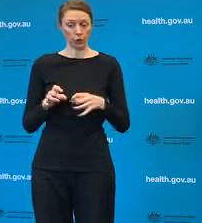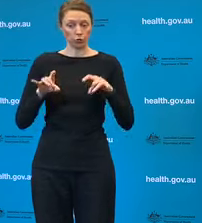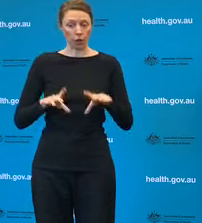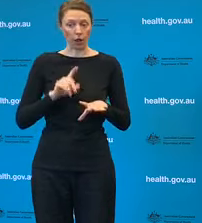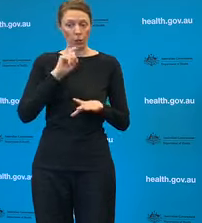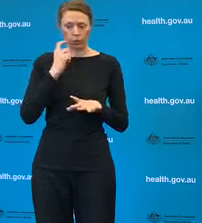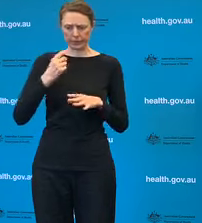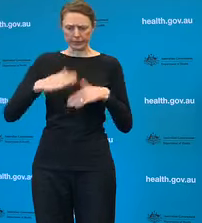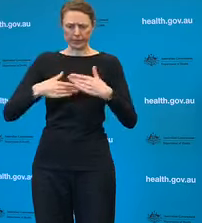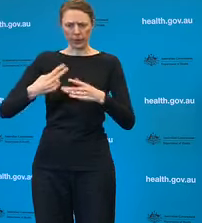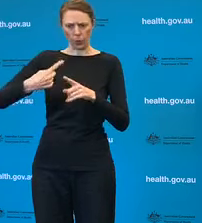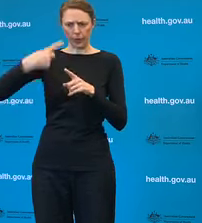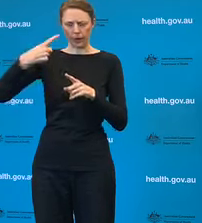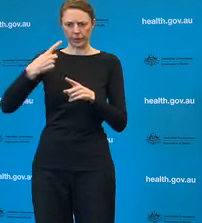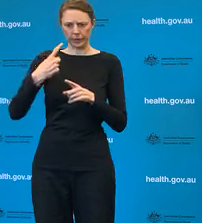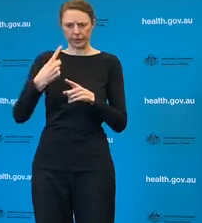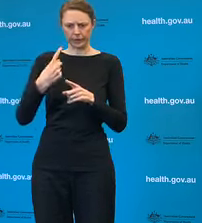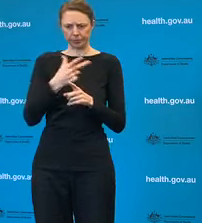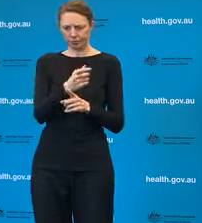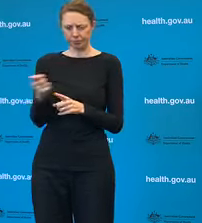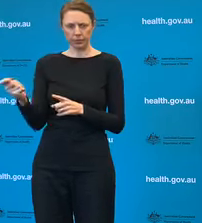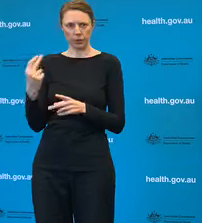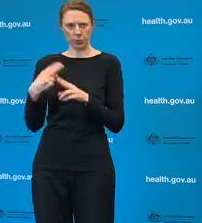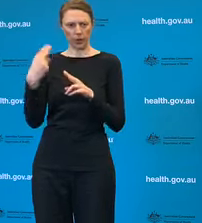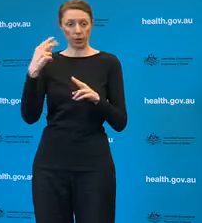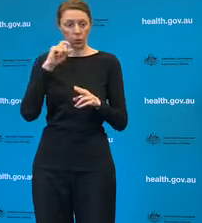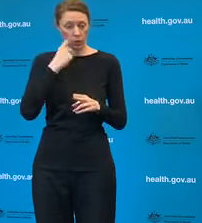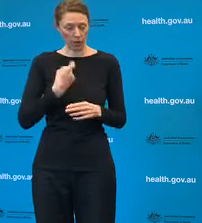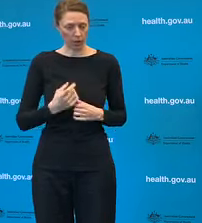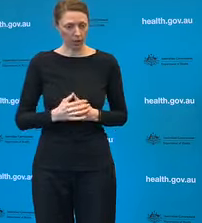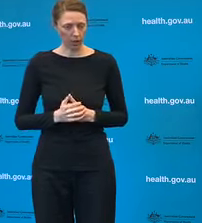or is Australia considering, I guess, a similar fast tracking process